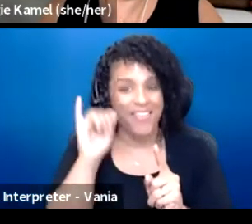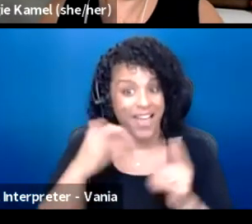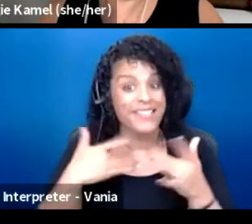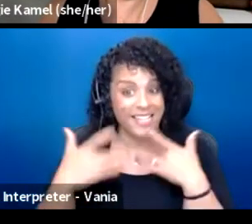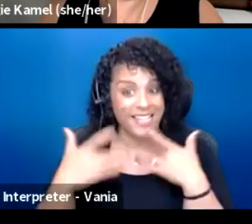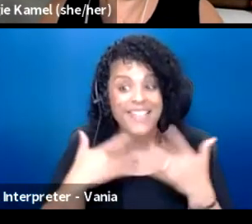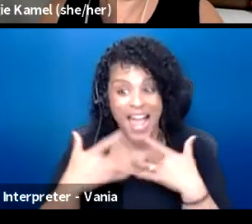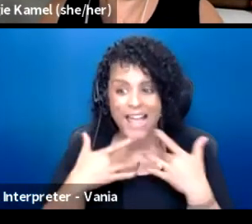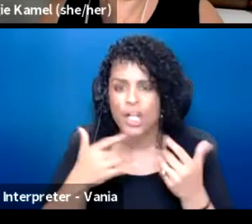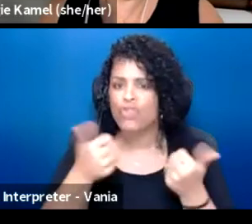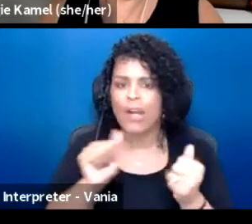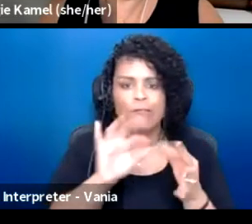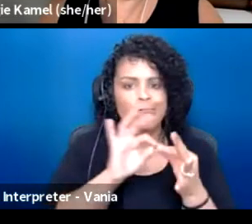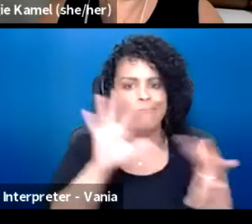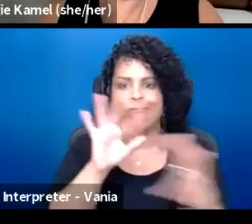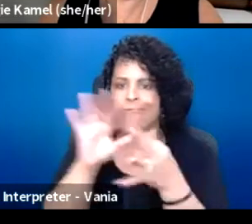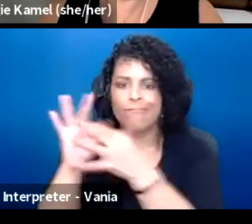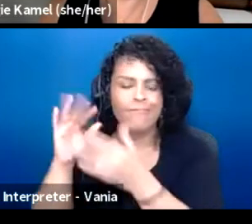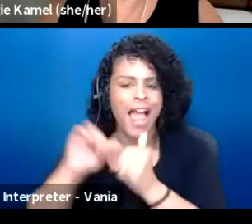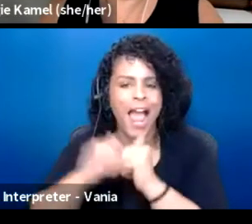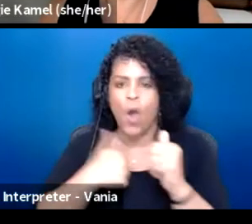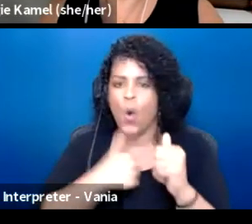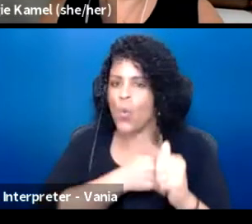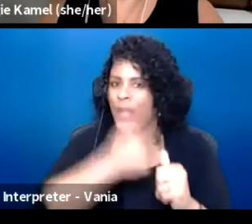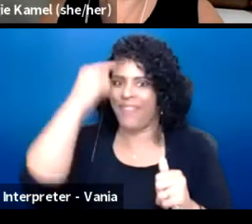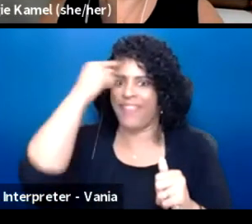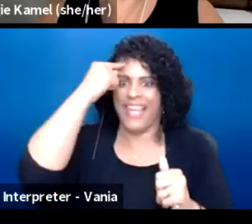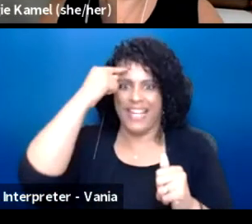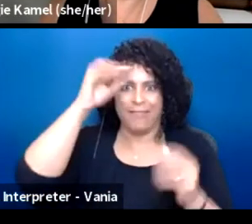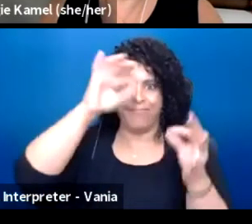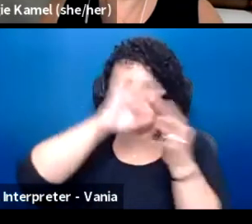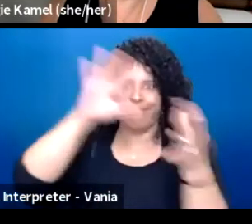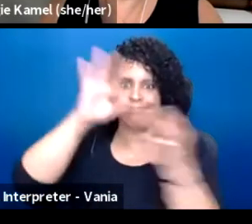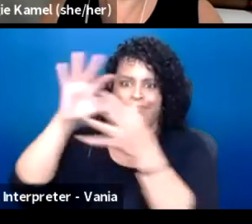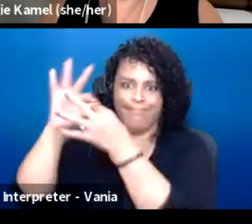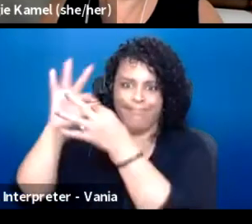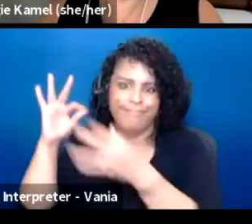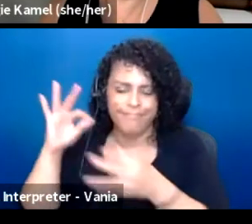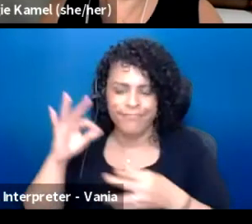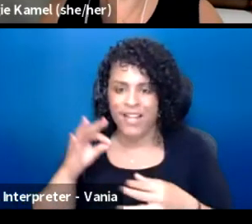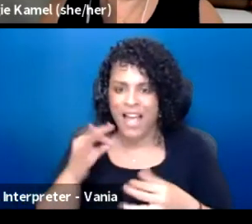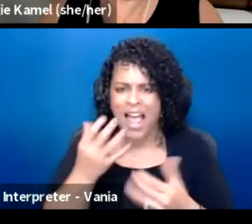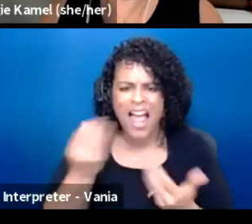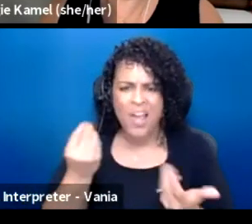I think this is exciting, decolonizing the way we think of theater and what is that.